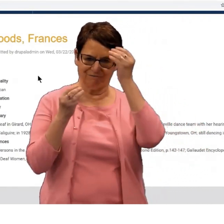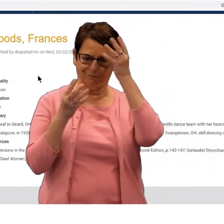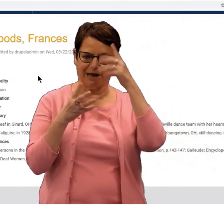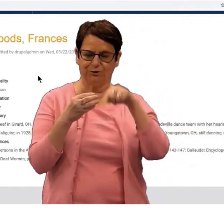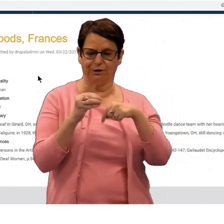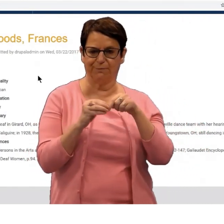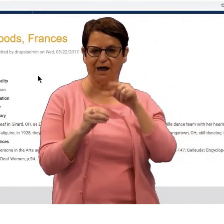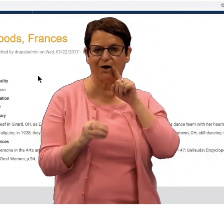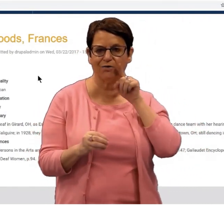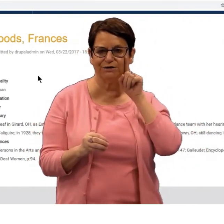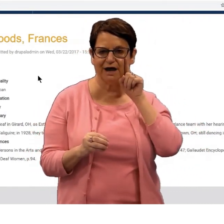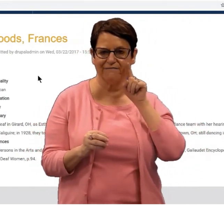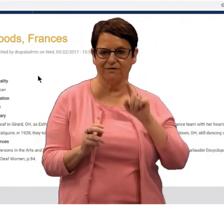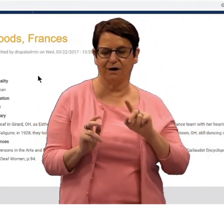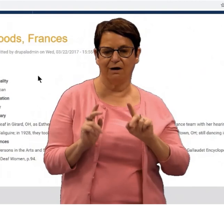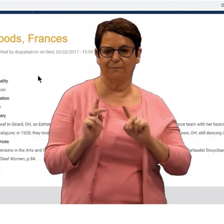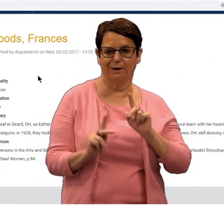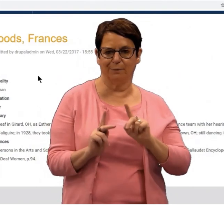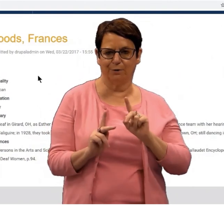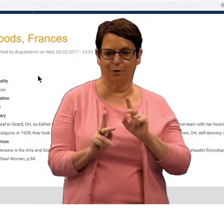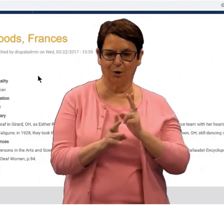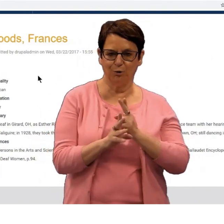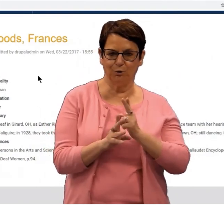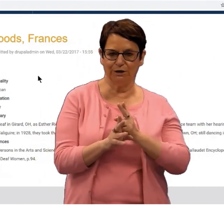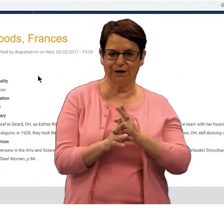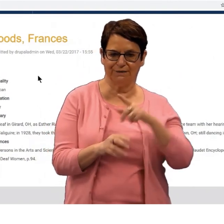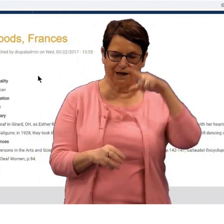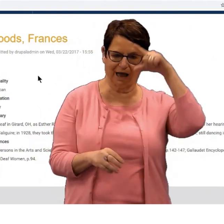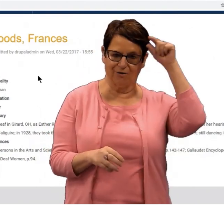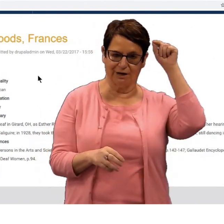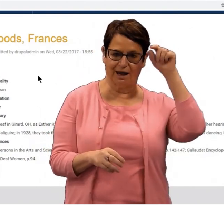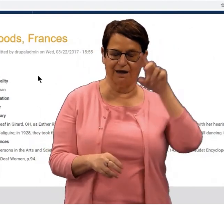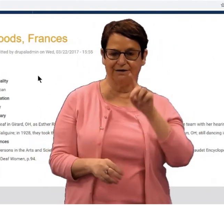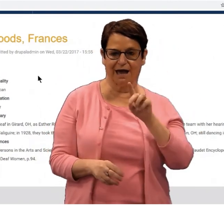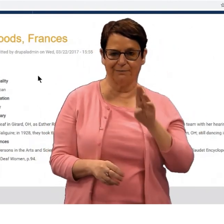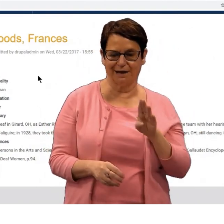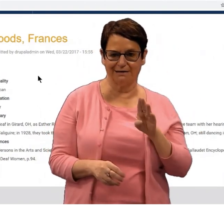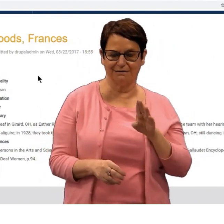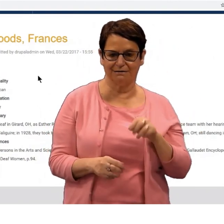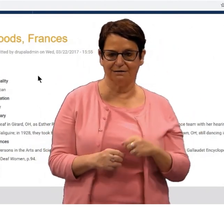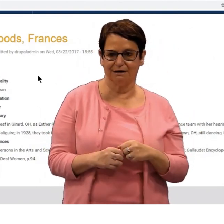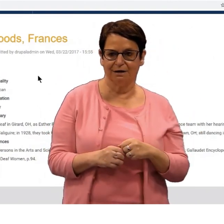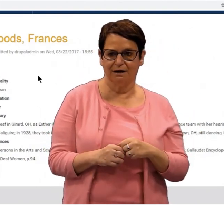That sums up how to find information about deaf people using the Gallaudet database.